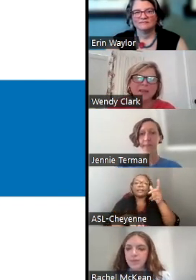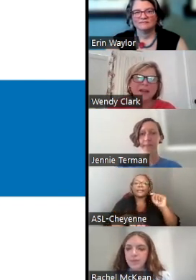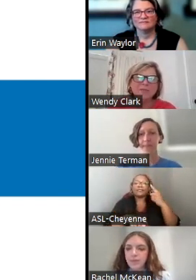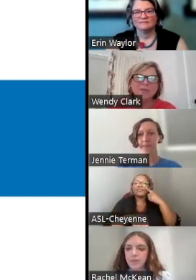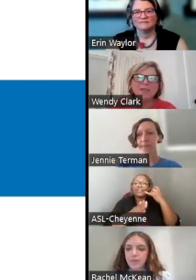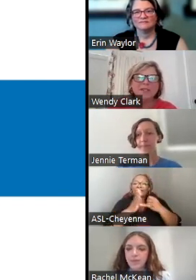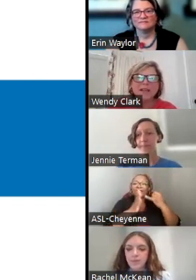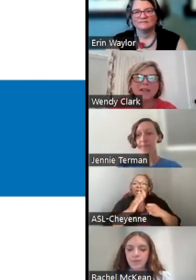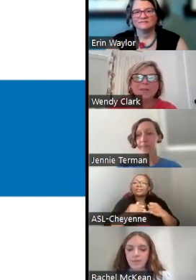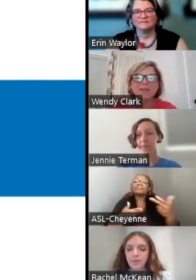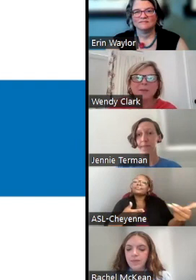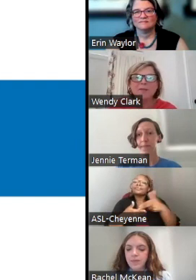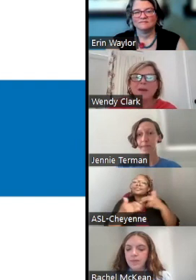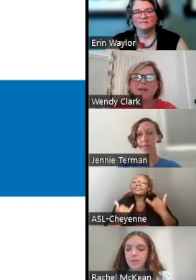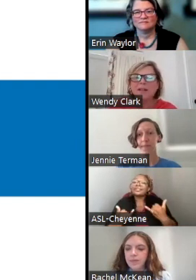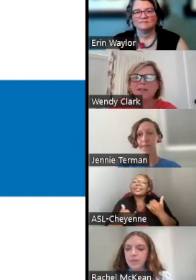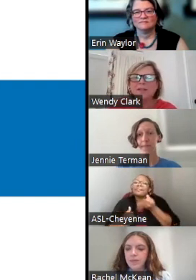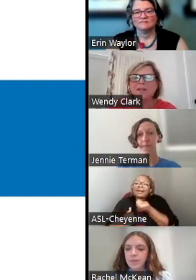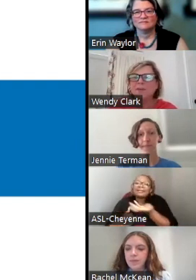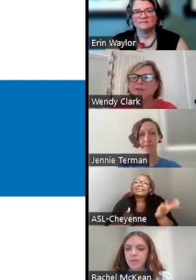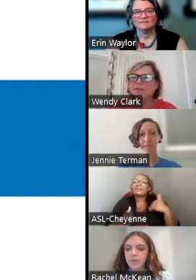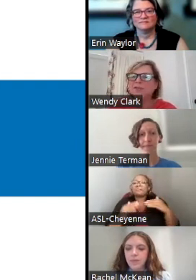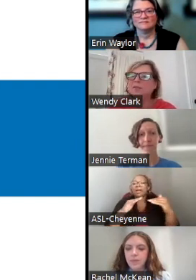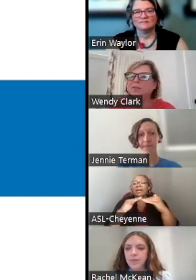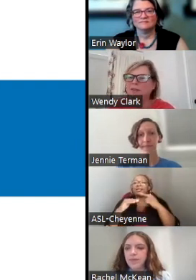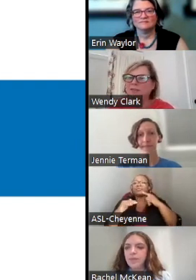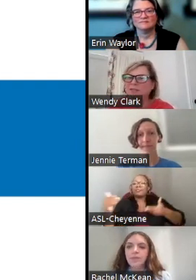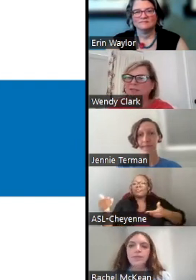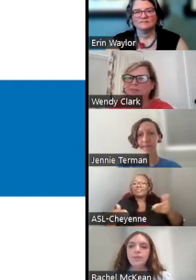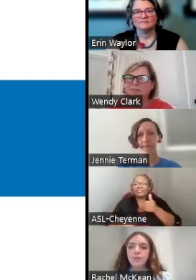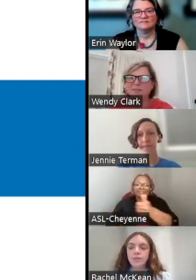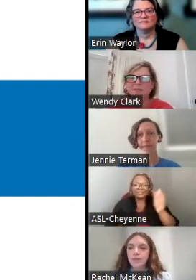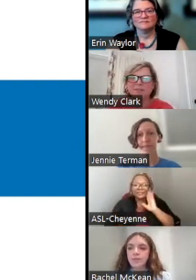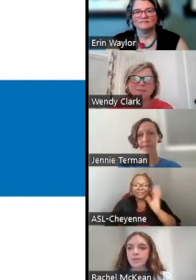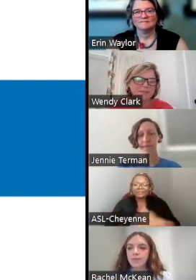I'M JOINED TODAY BY SOME OF MY COLLEAGUES WHO WILL INTRODUCE THEMSELVES. HI.